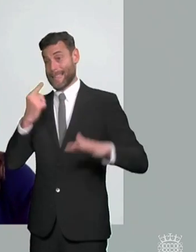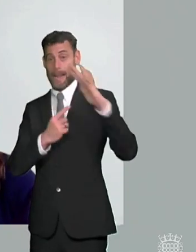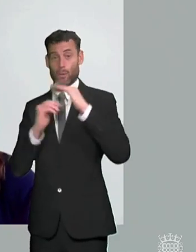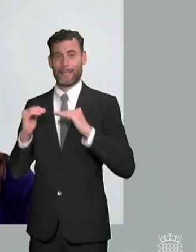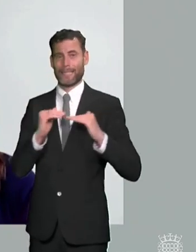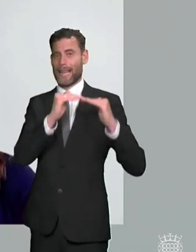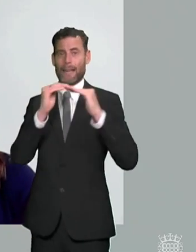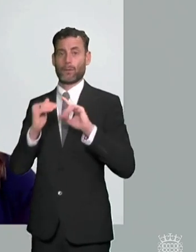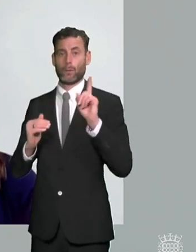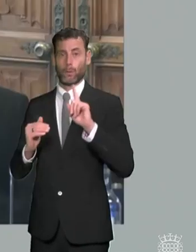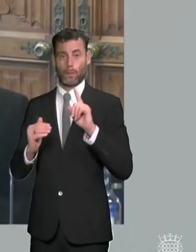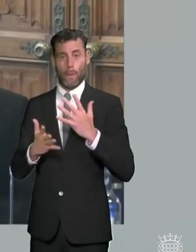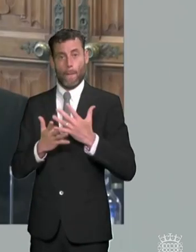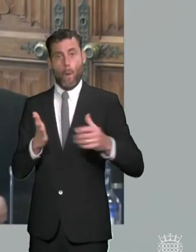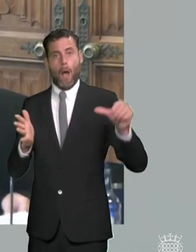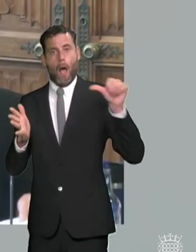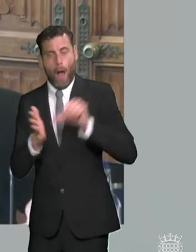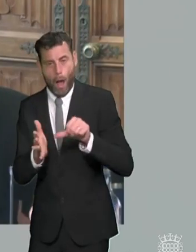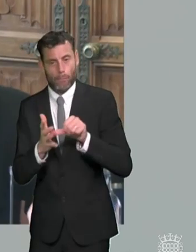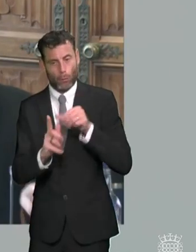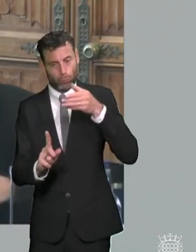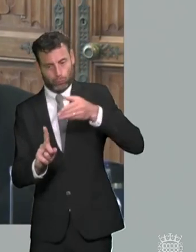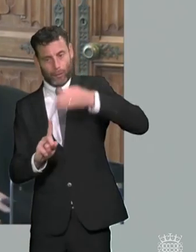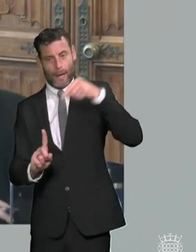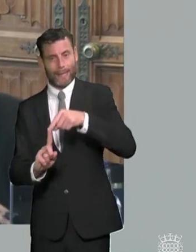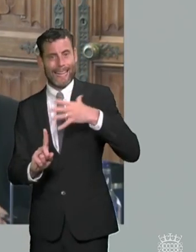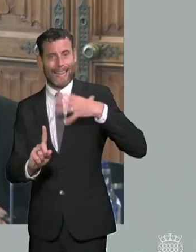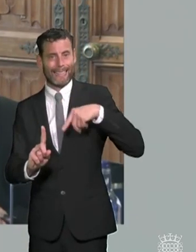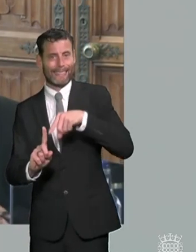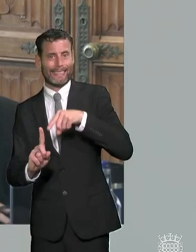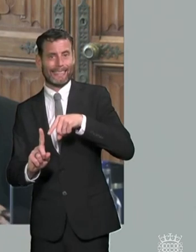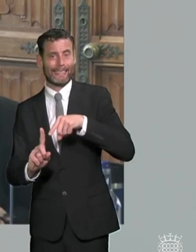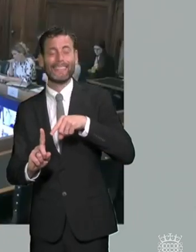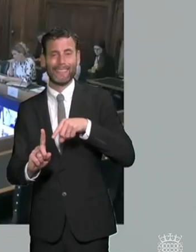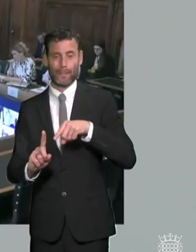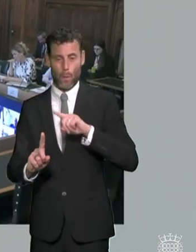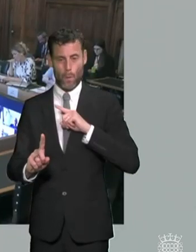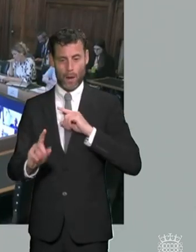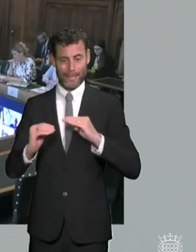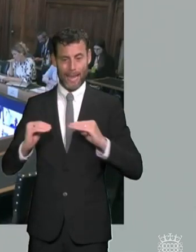raising thresholds okay i mean i i i saw people nodding there so i think people would broadly